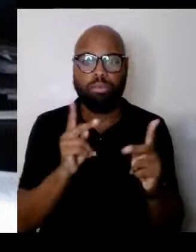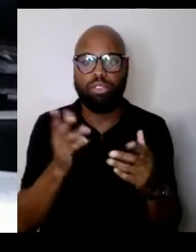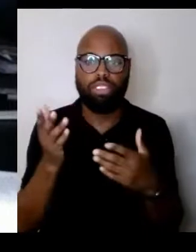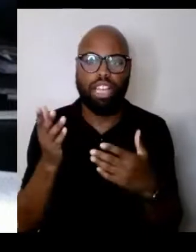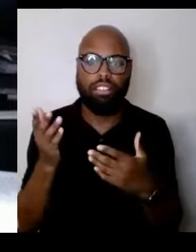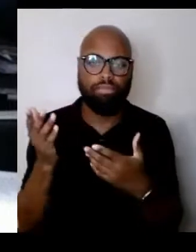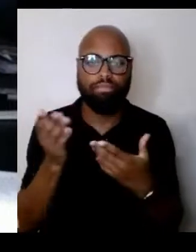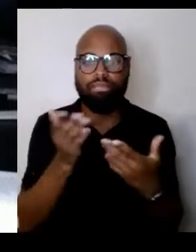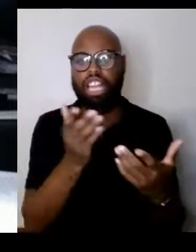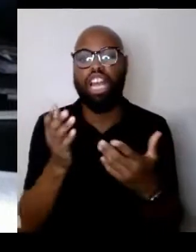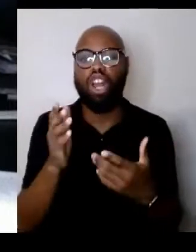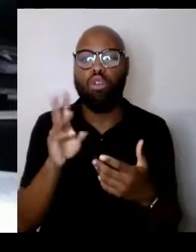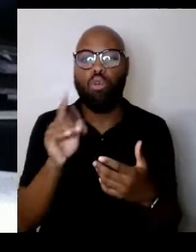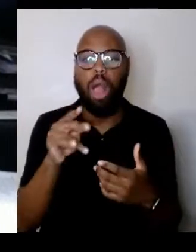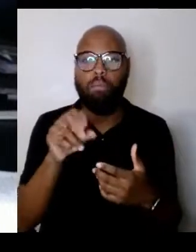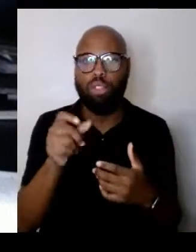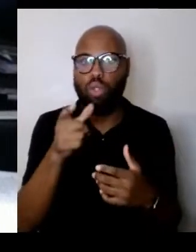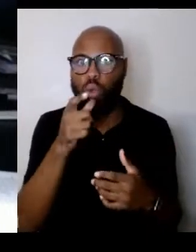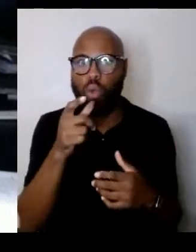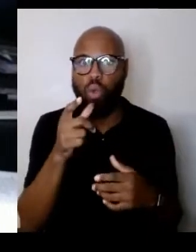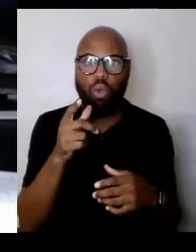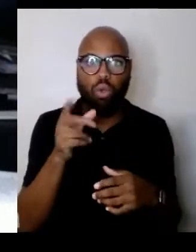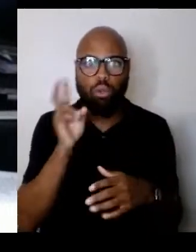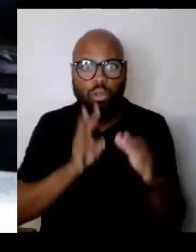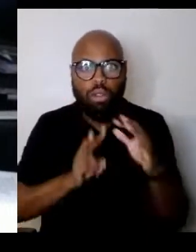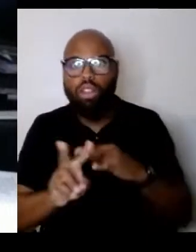Anticipating, but still.